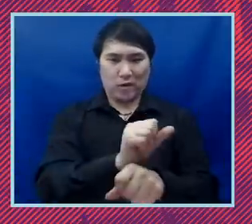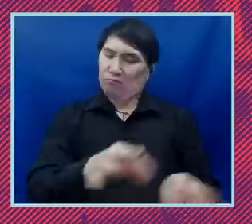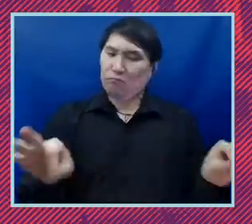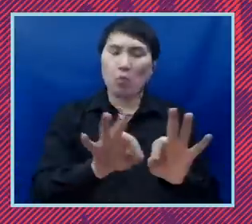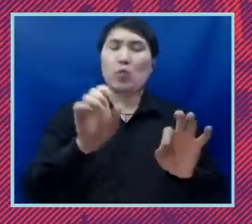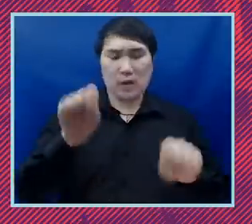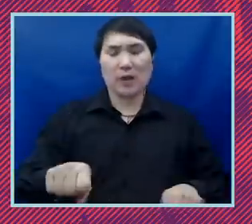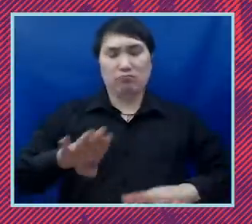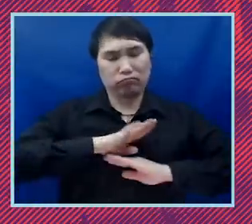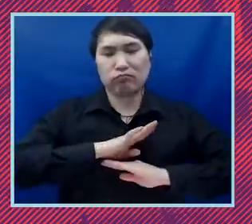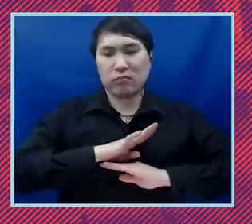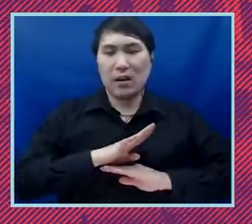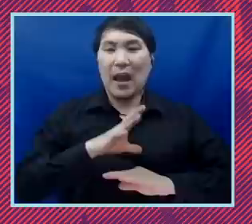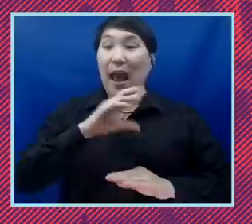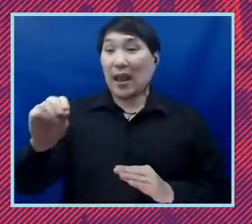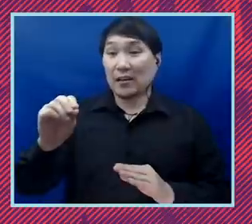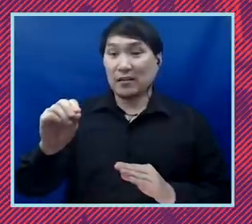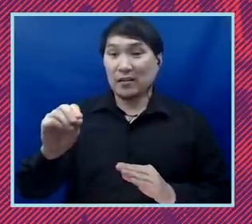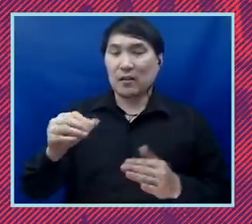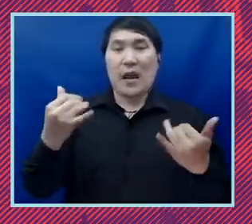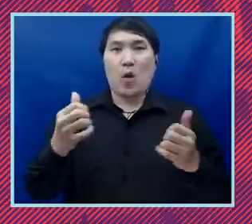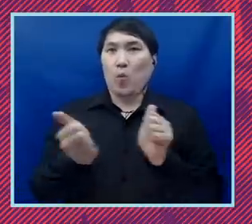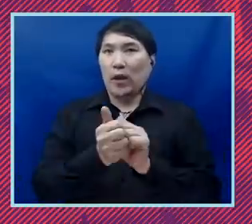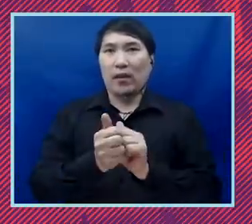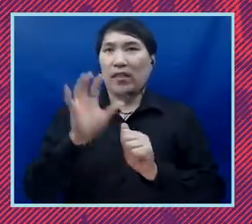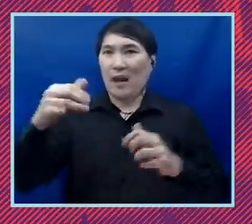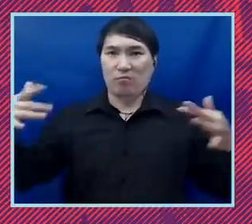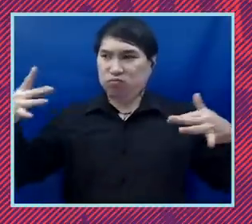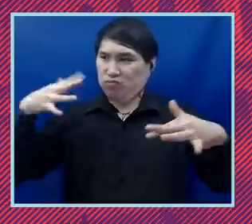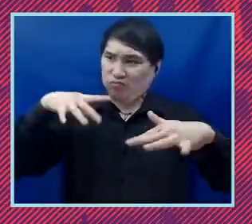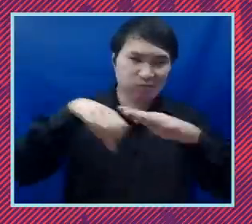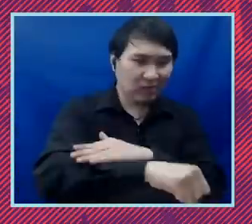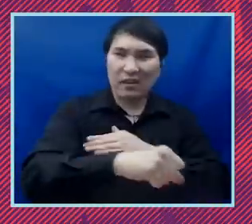at the very end of the Trump administration with the insurrection, the Capitol on January 6,